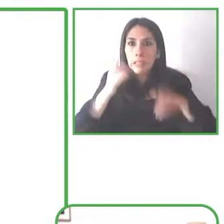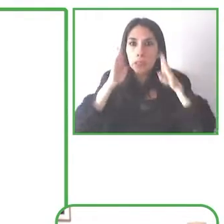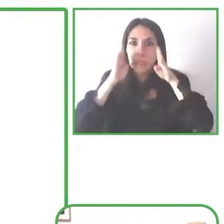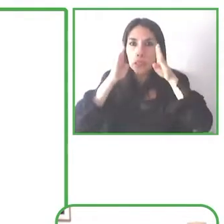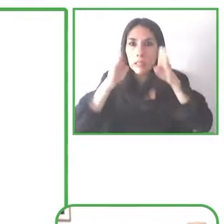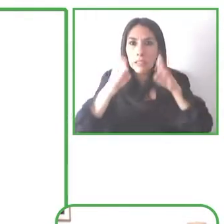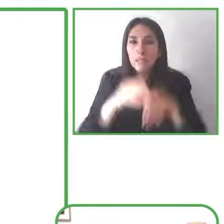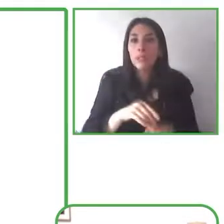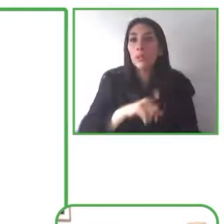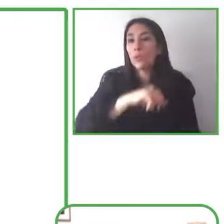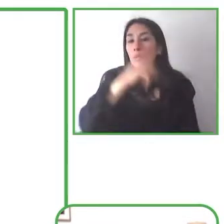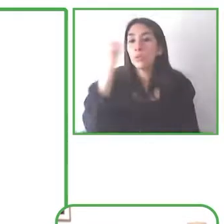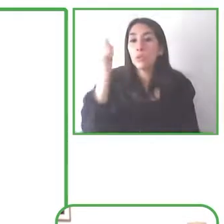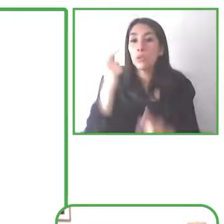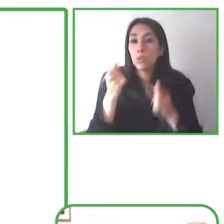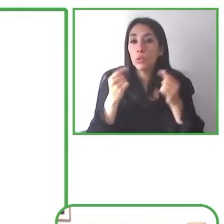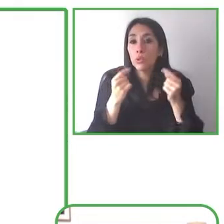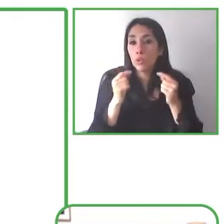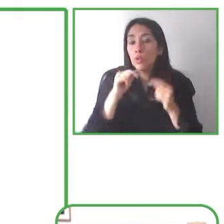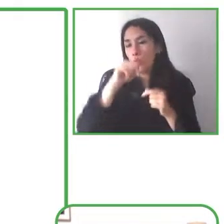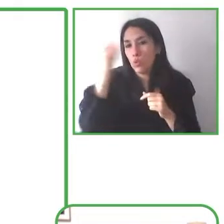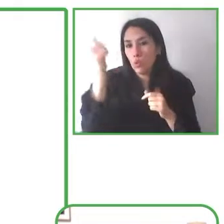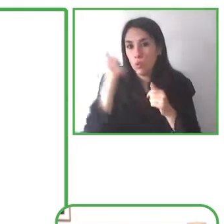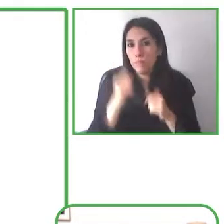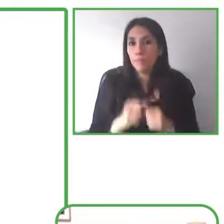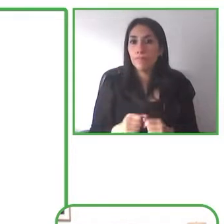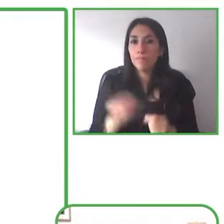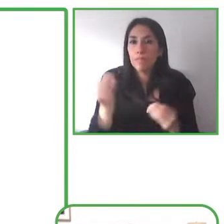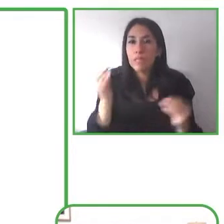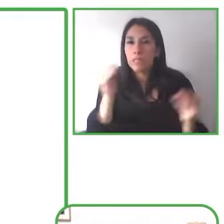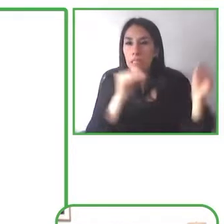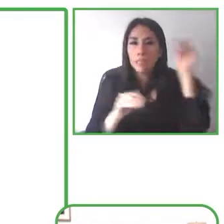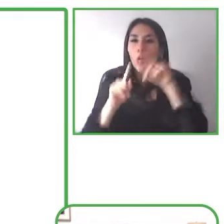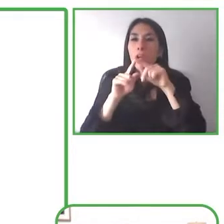especially just for understanding and recognizing the text coming through